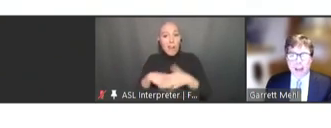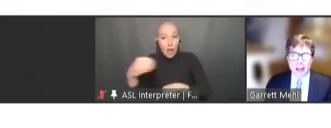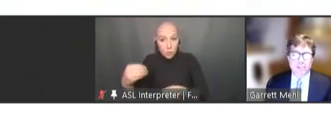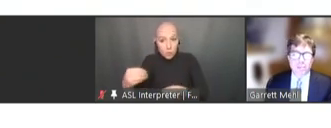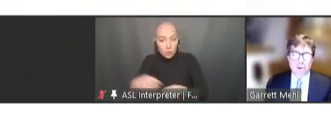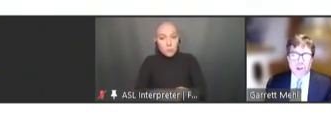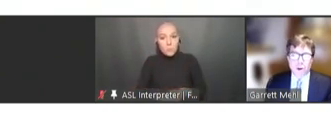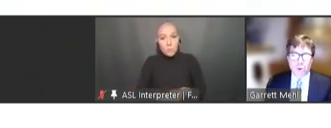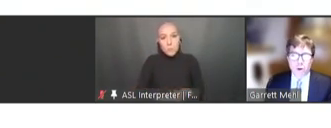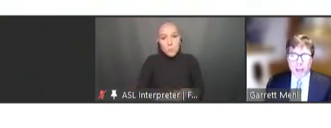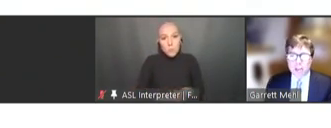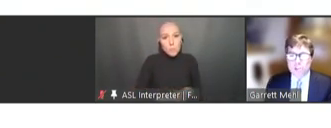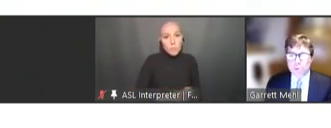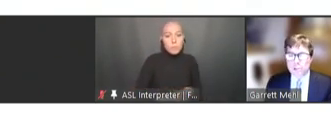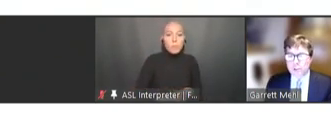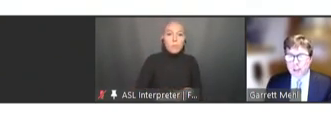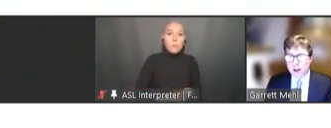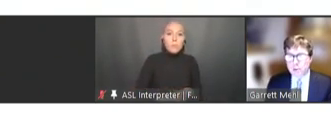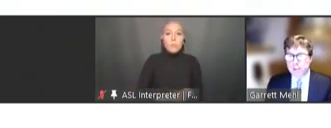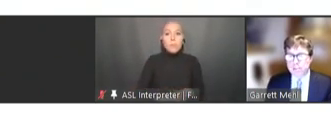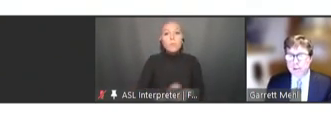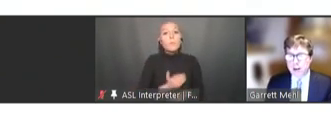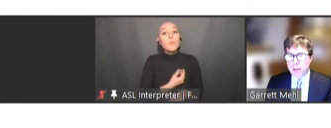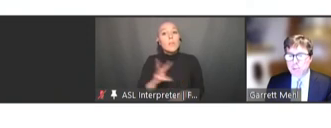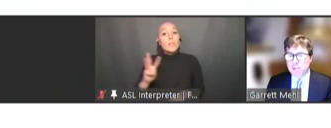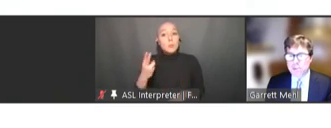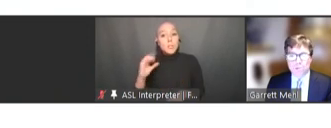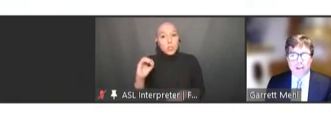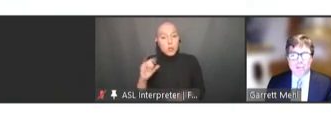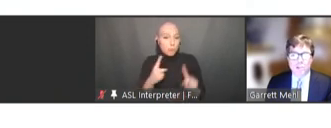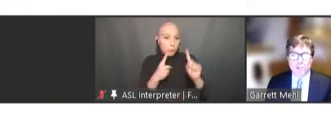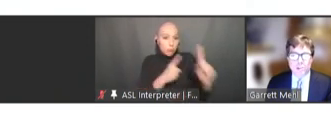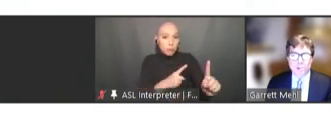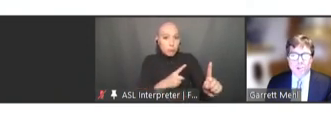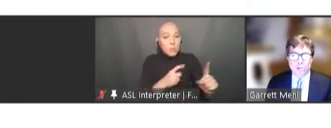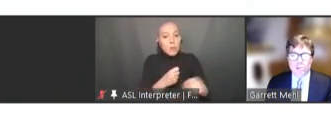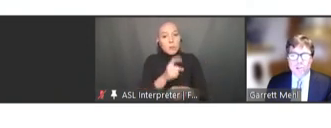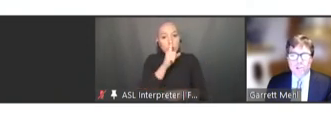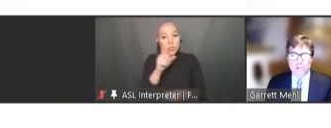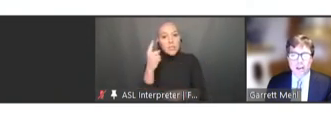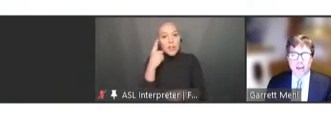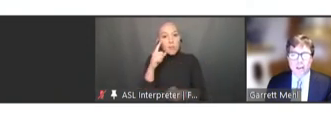As WHO, we are aiming to ensure that governments are able to leverage digital solutions that are